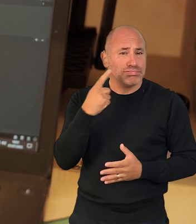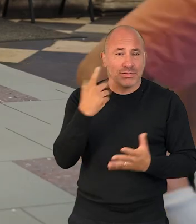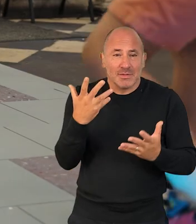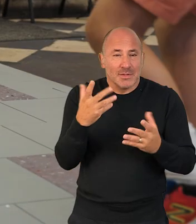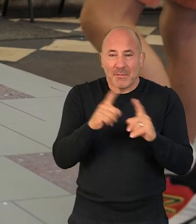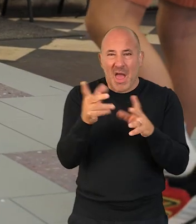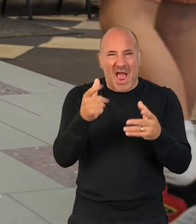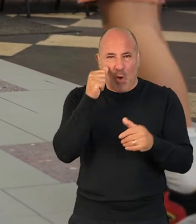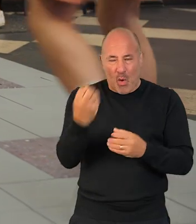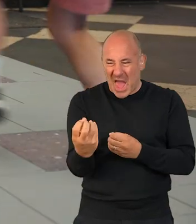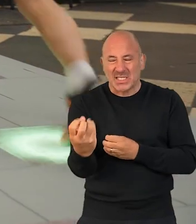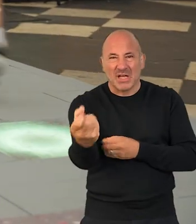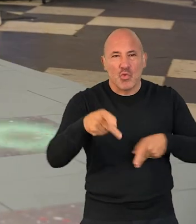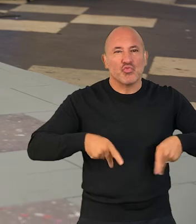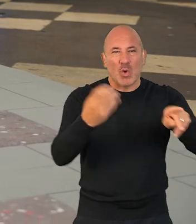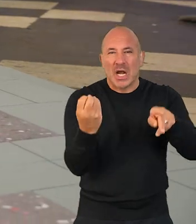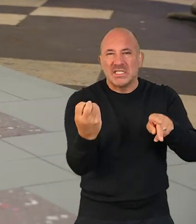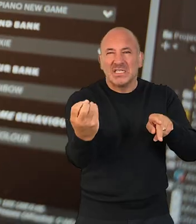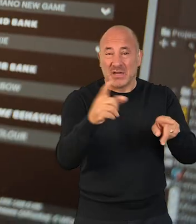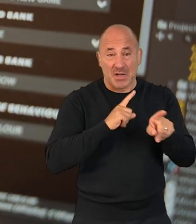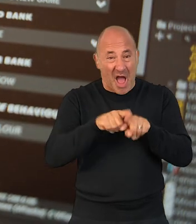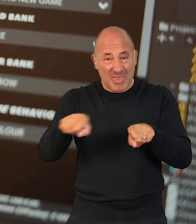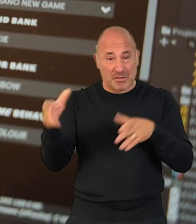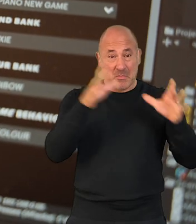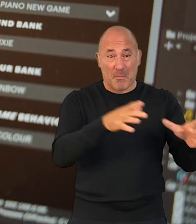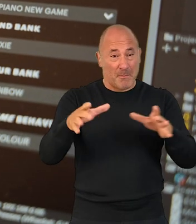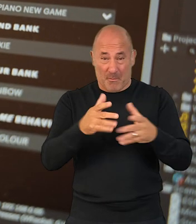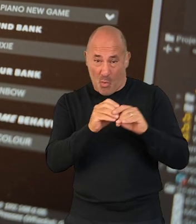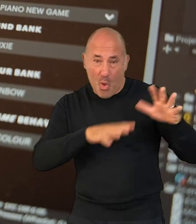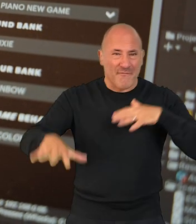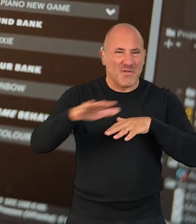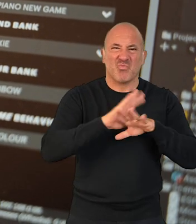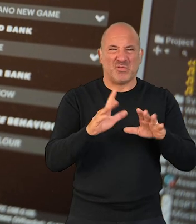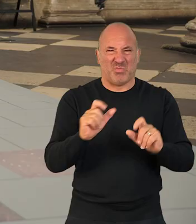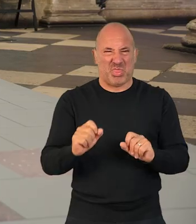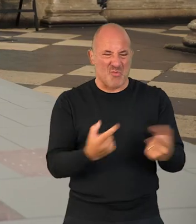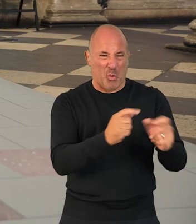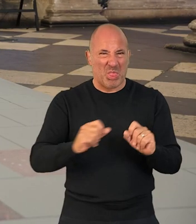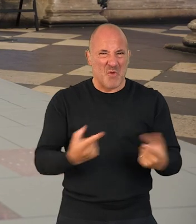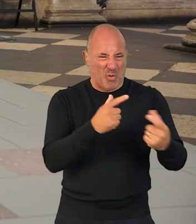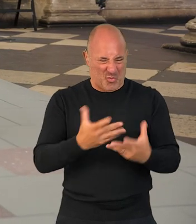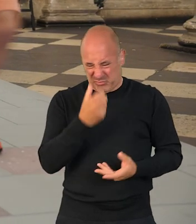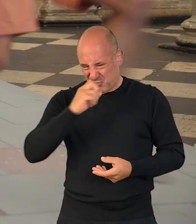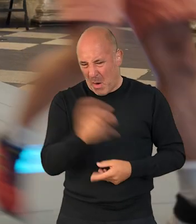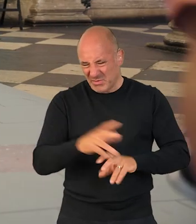to put into the world around us as something like cat's eyes and they're all over the place